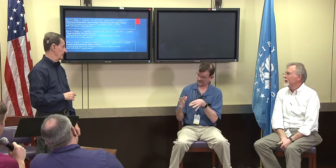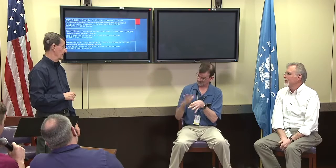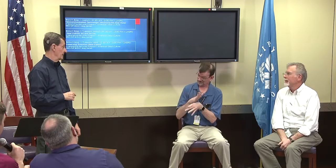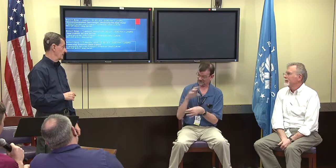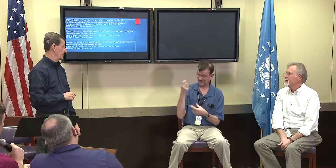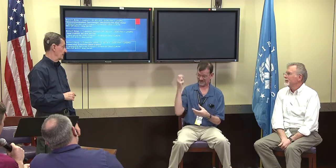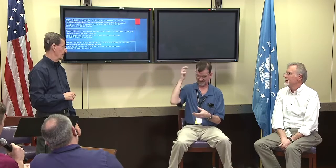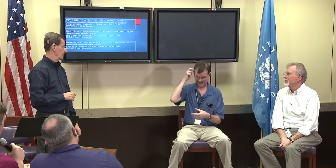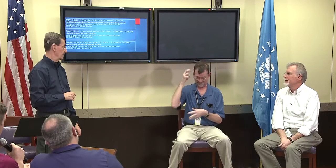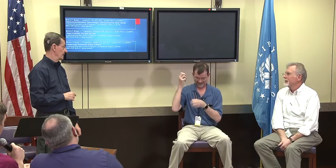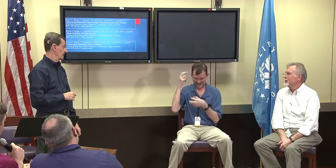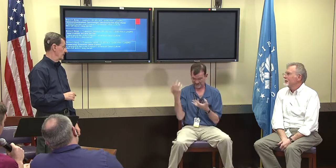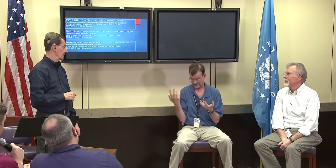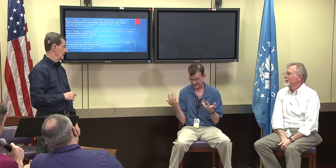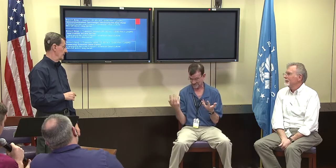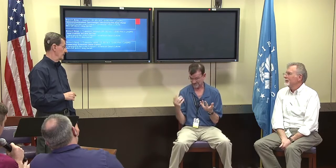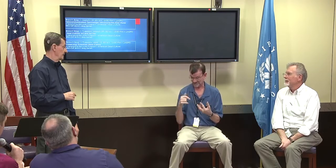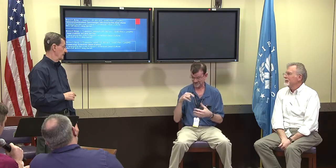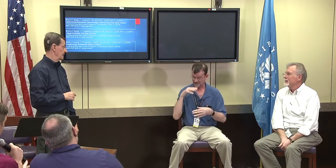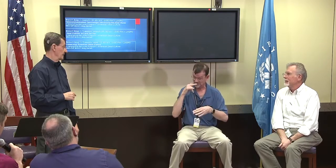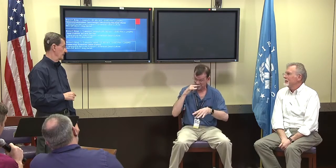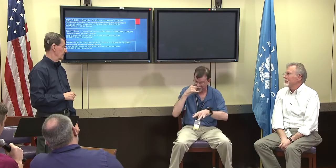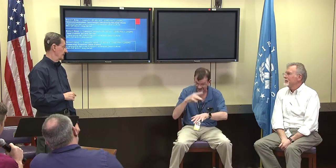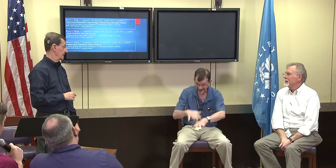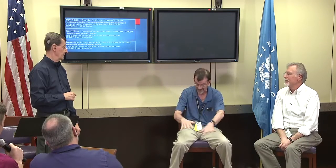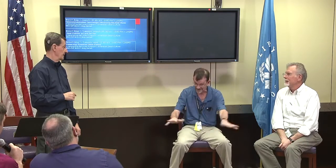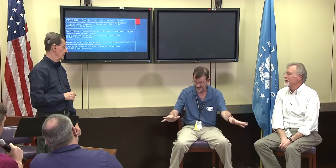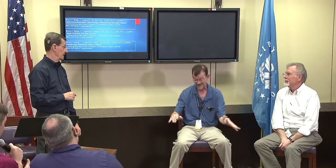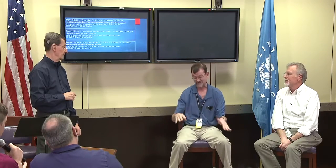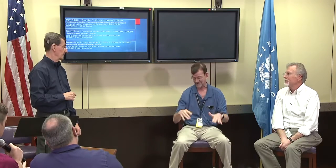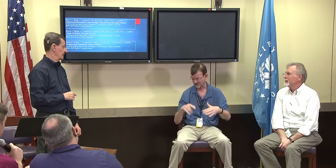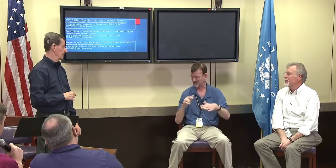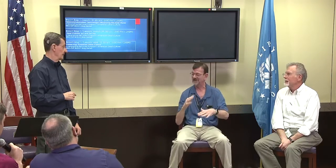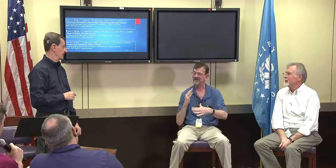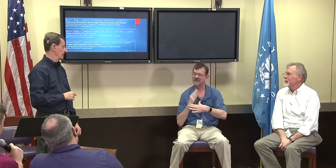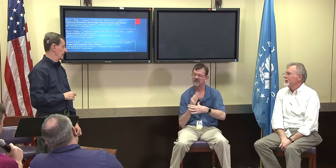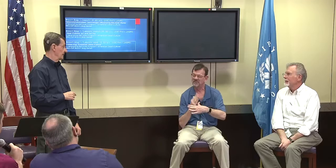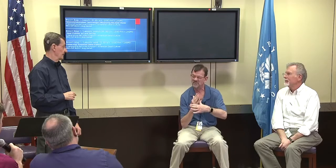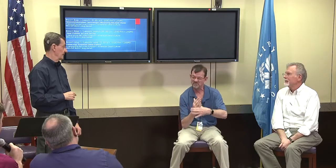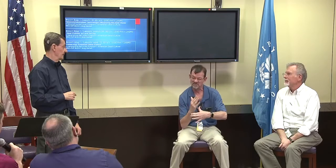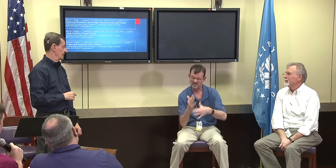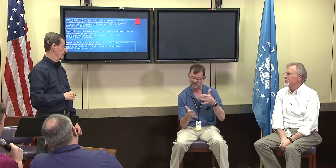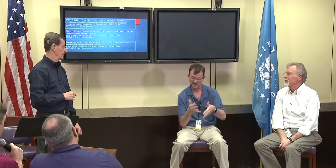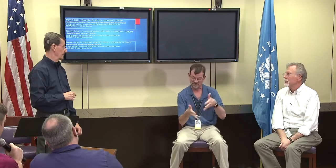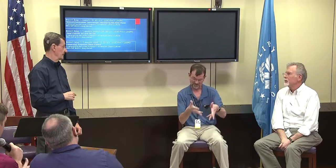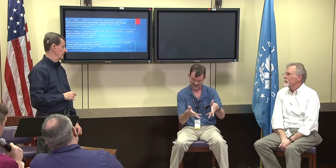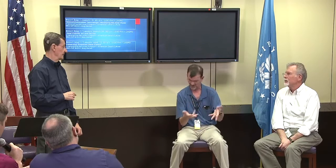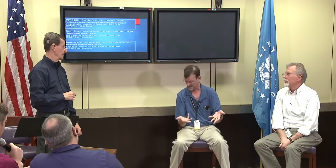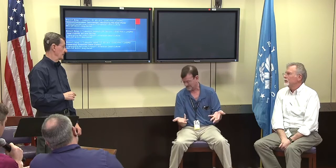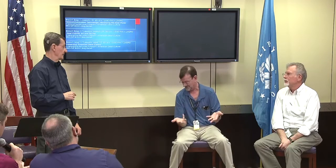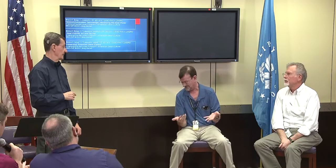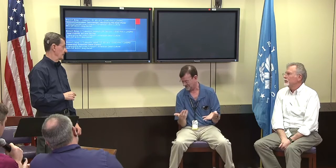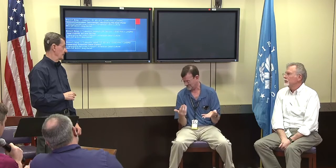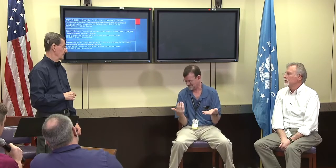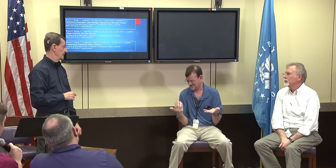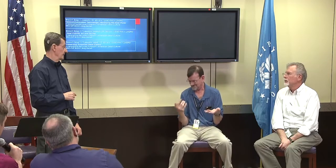and now children are growing up in complete mainstream schools and with cochlear implants.